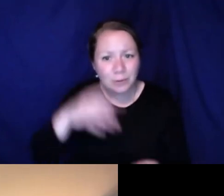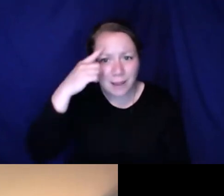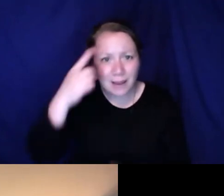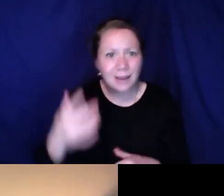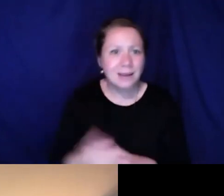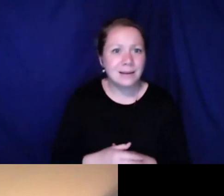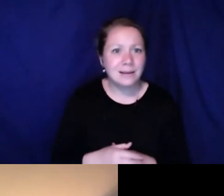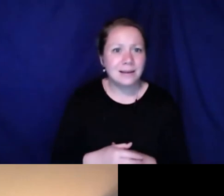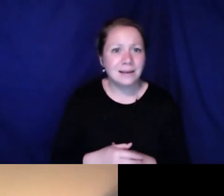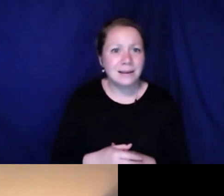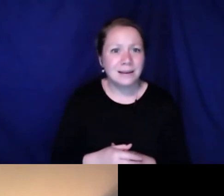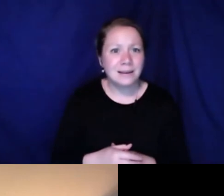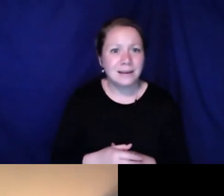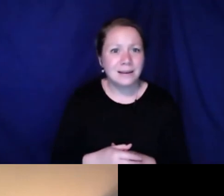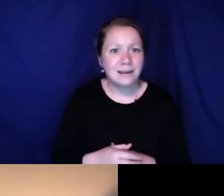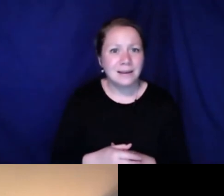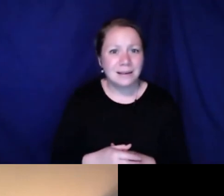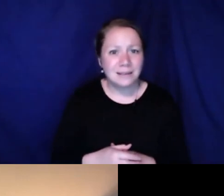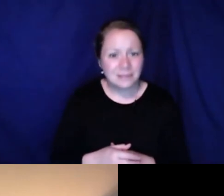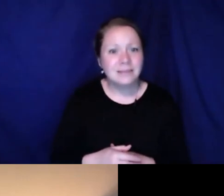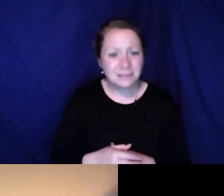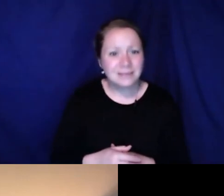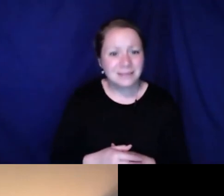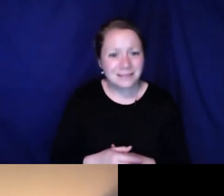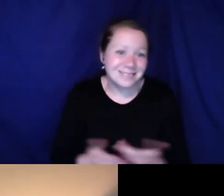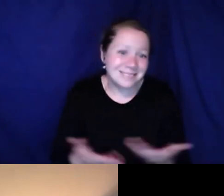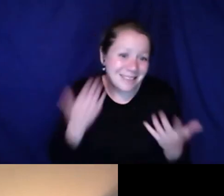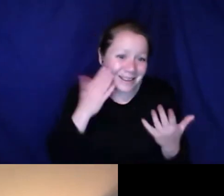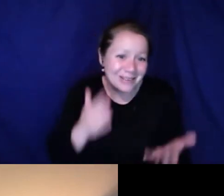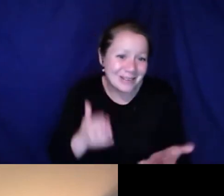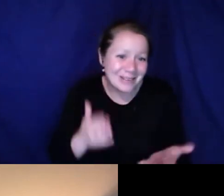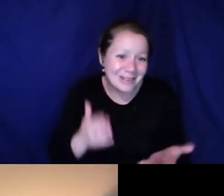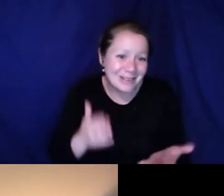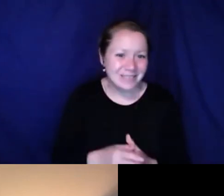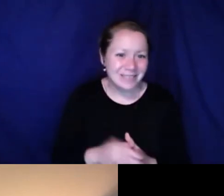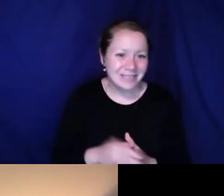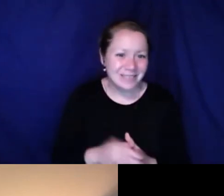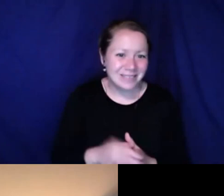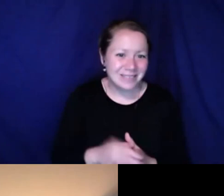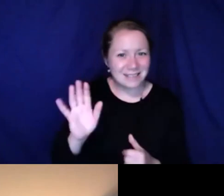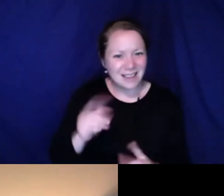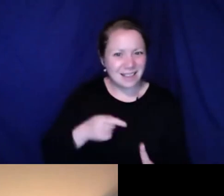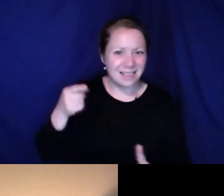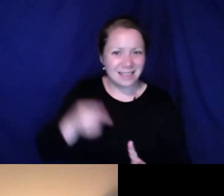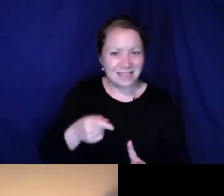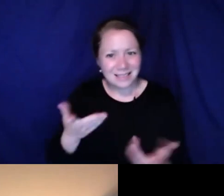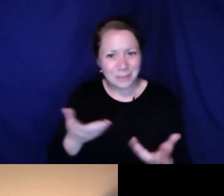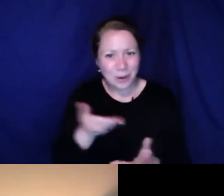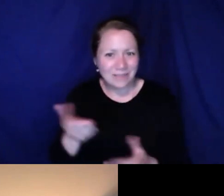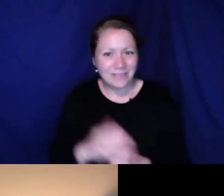yourself and to just speak your mind and